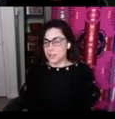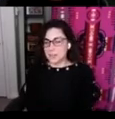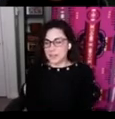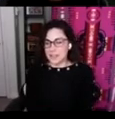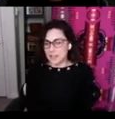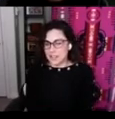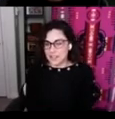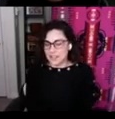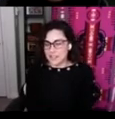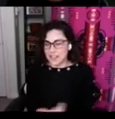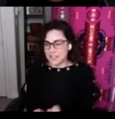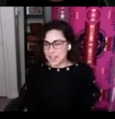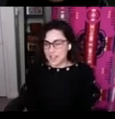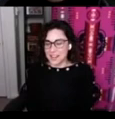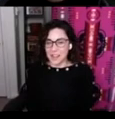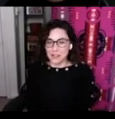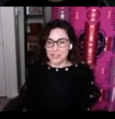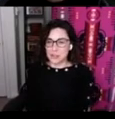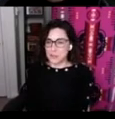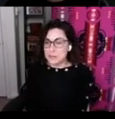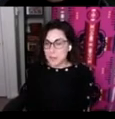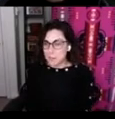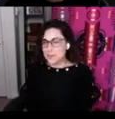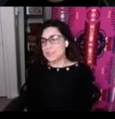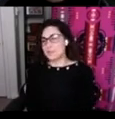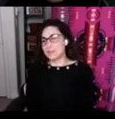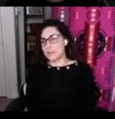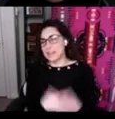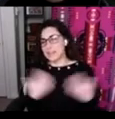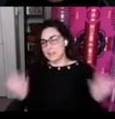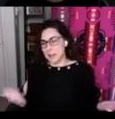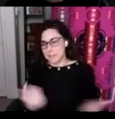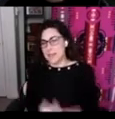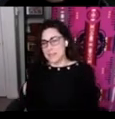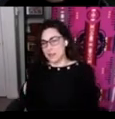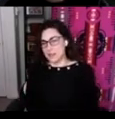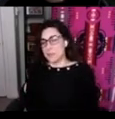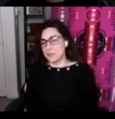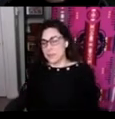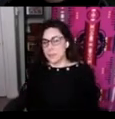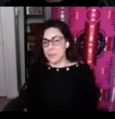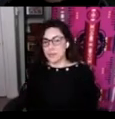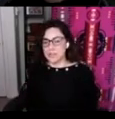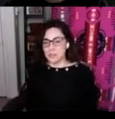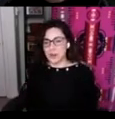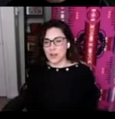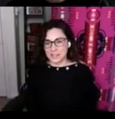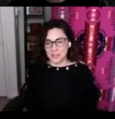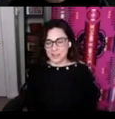and Callie and Tye and I are just three members of a really amazing group of people so we're all here